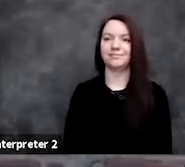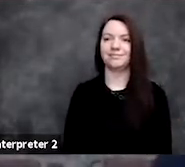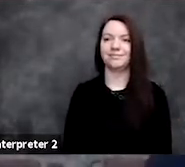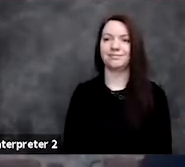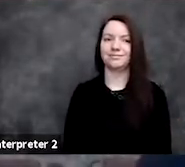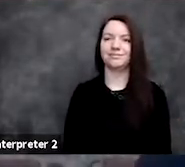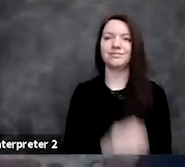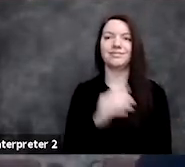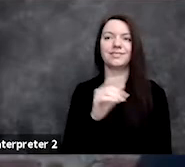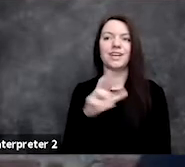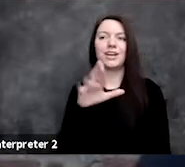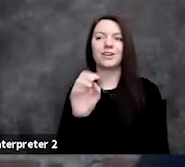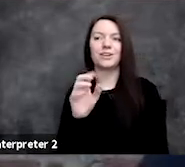Grace, I think you're muted still.